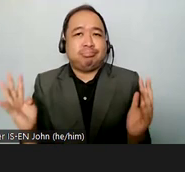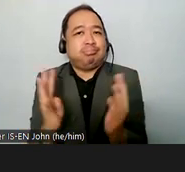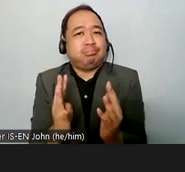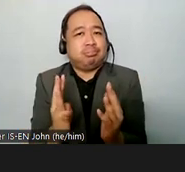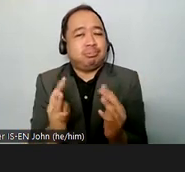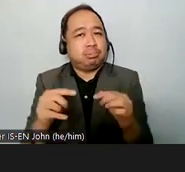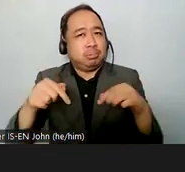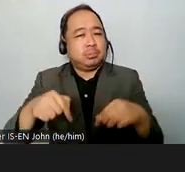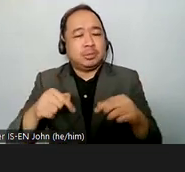sign language interpretation